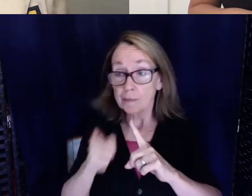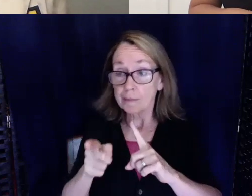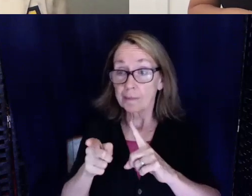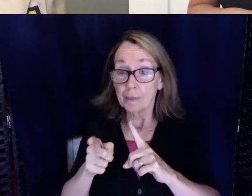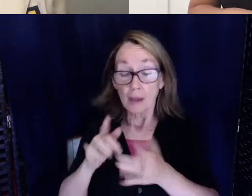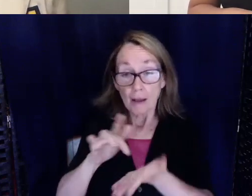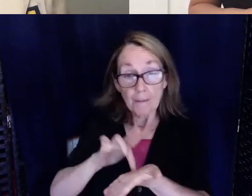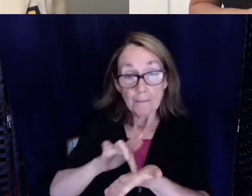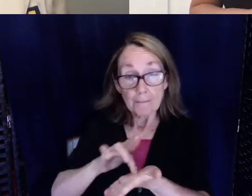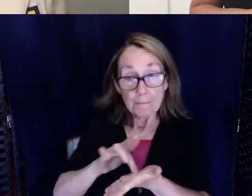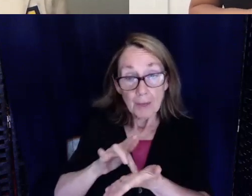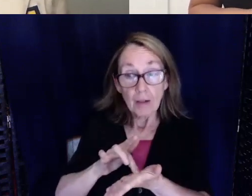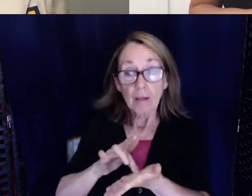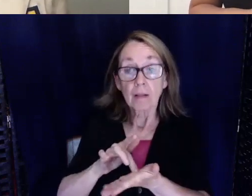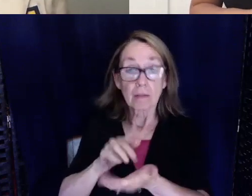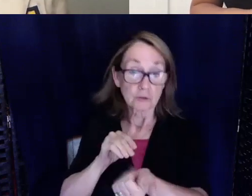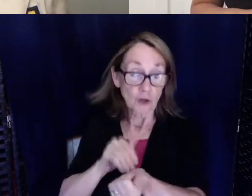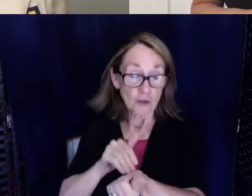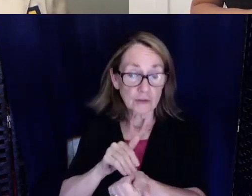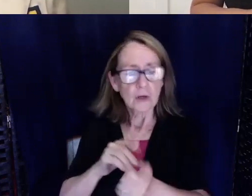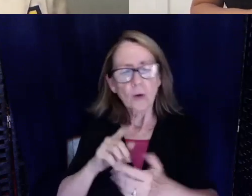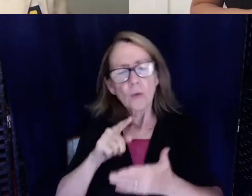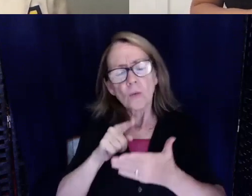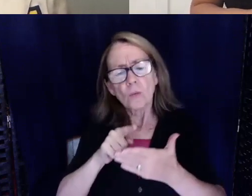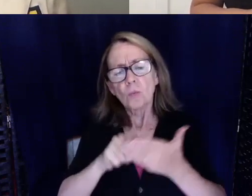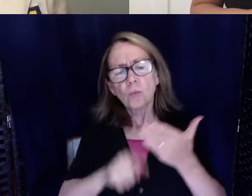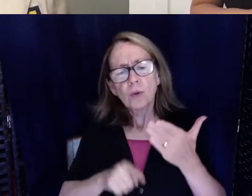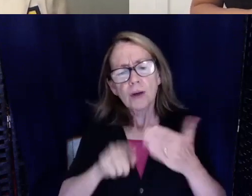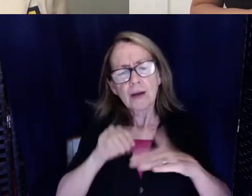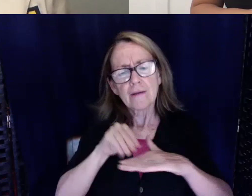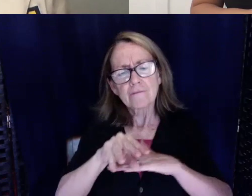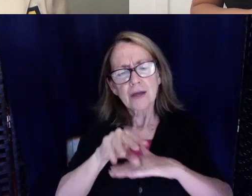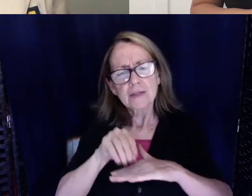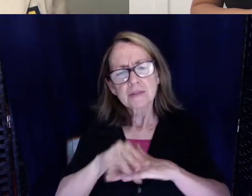profession as doctors. But what advice would you have for